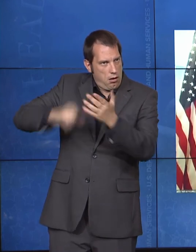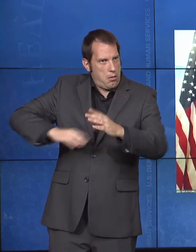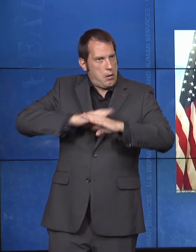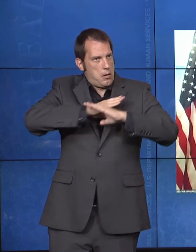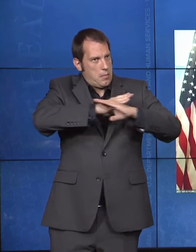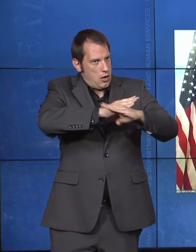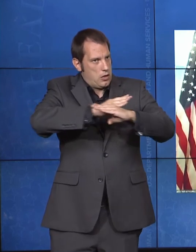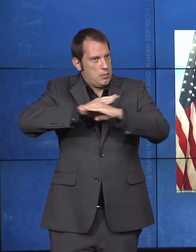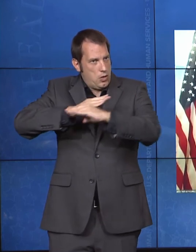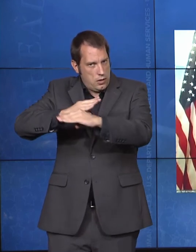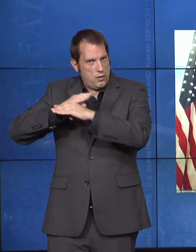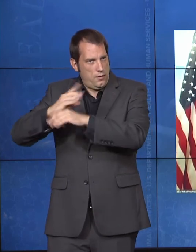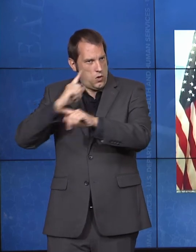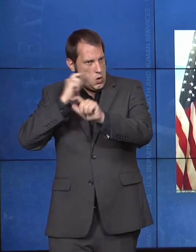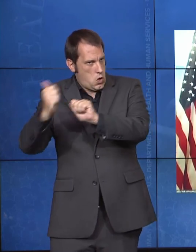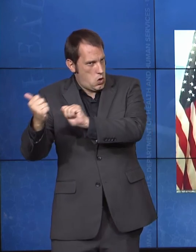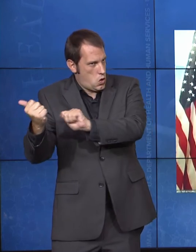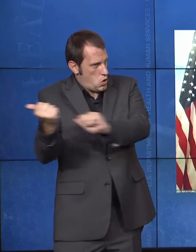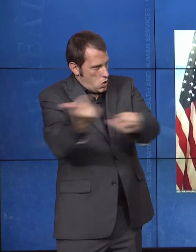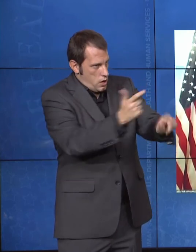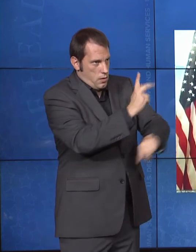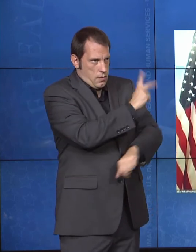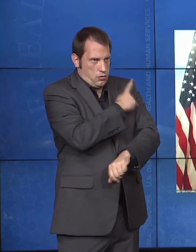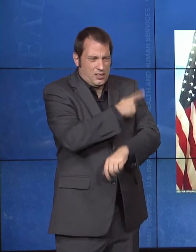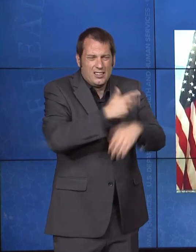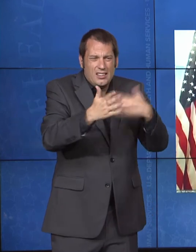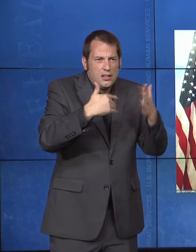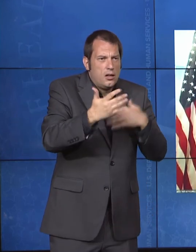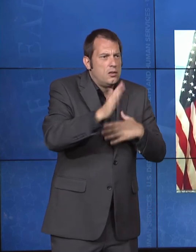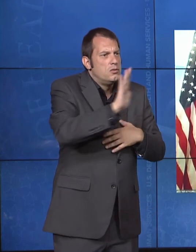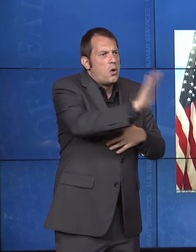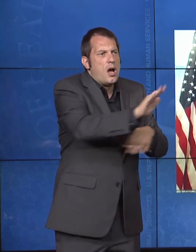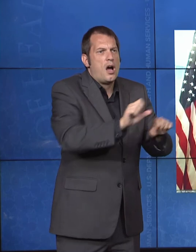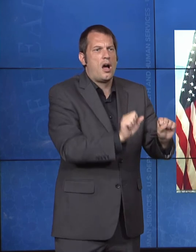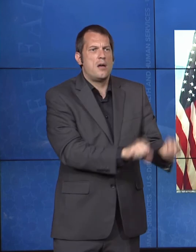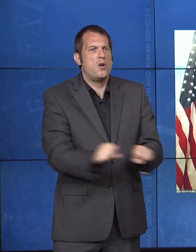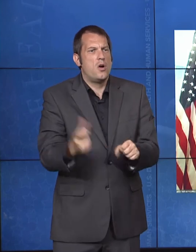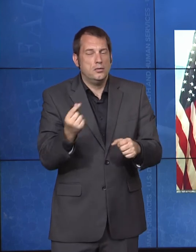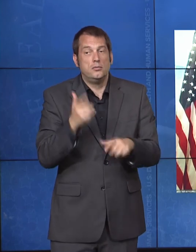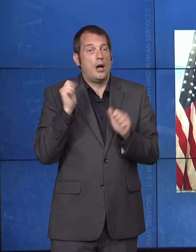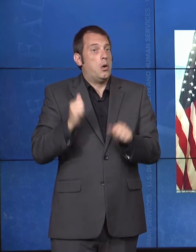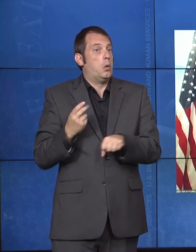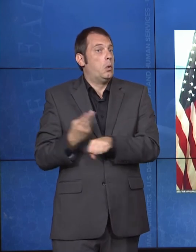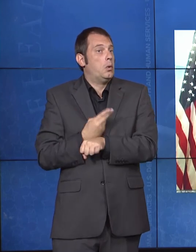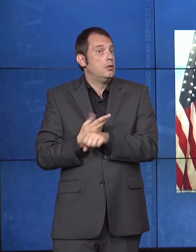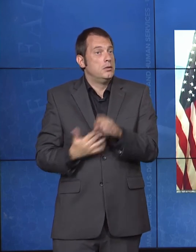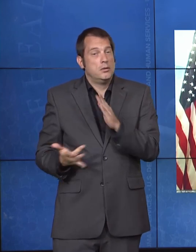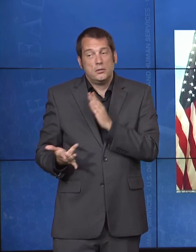and this includes leveraging technology and innovative care delivery models to bring healthcare